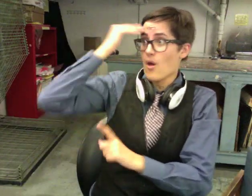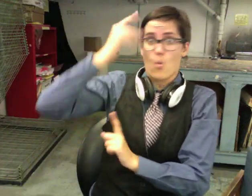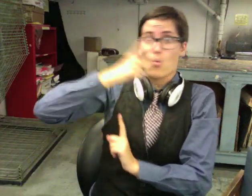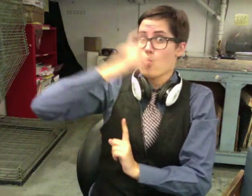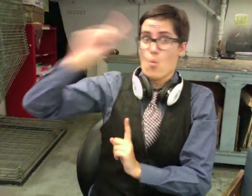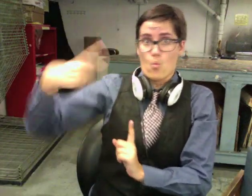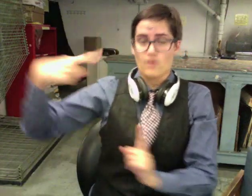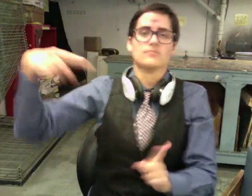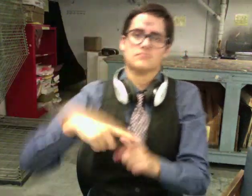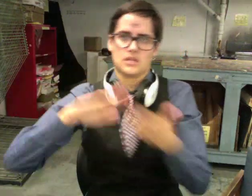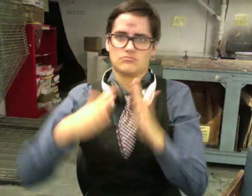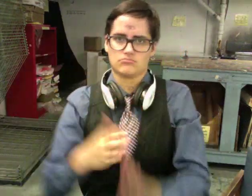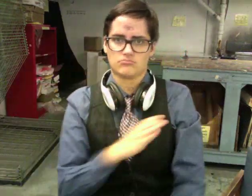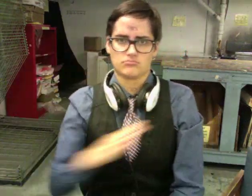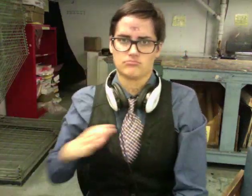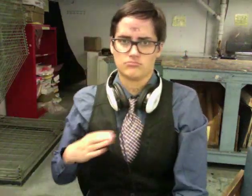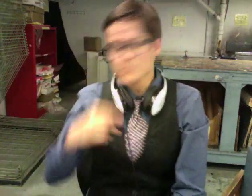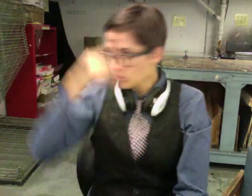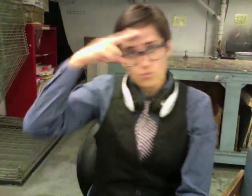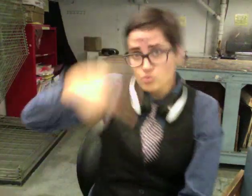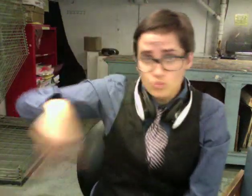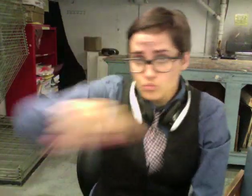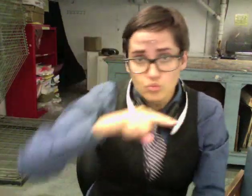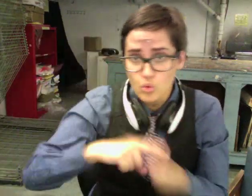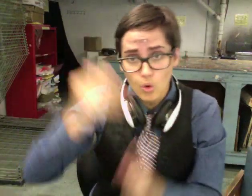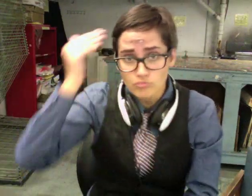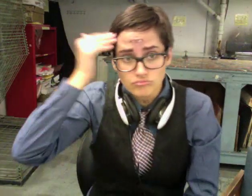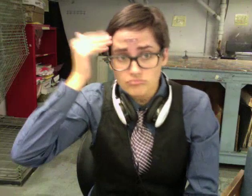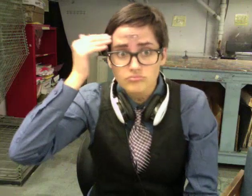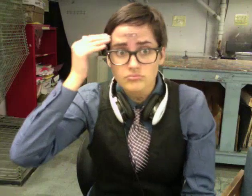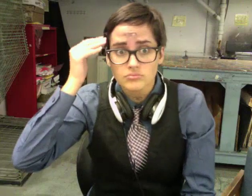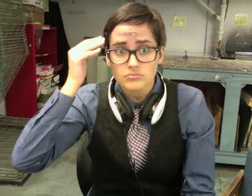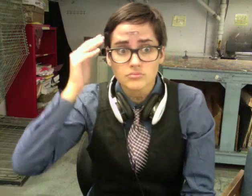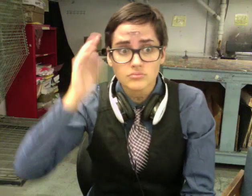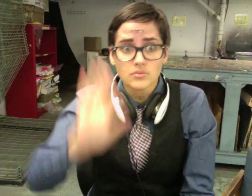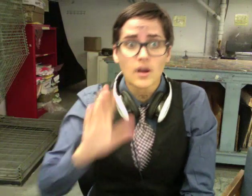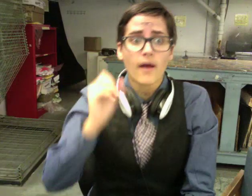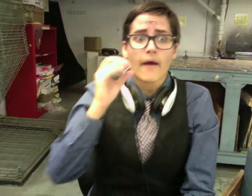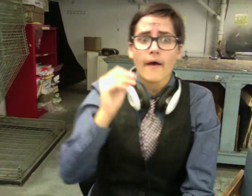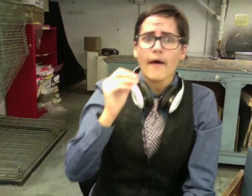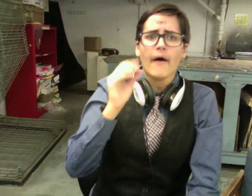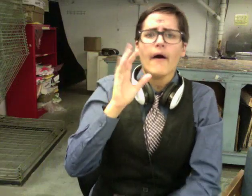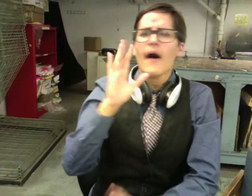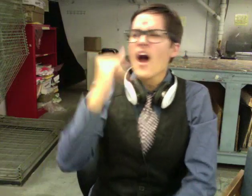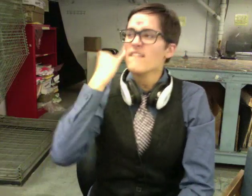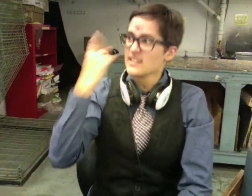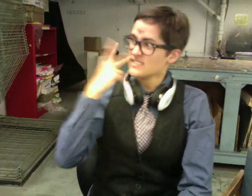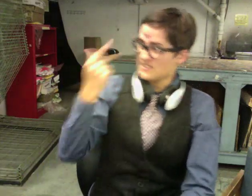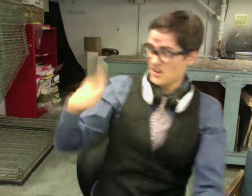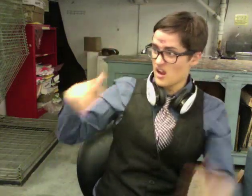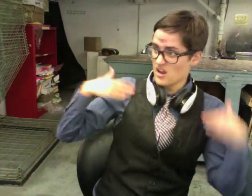the city council members on a need-to-know basis. Please, do not speak to or acknowledge